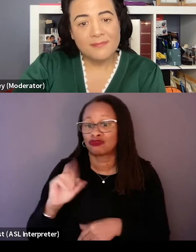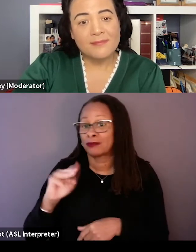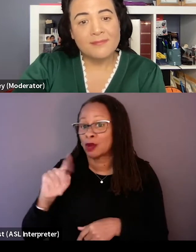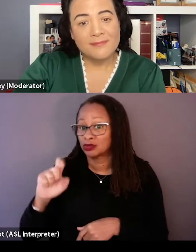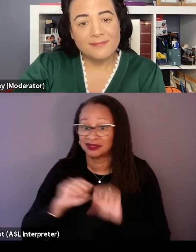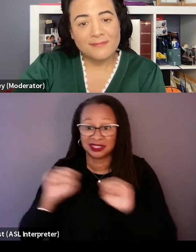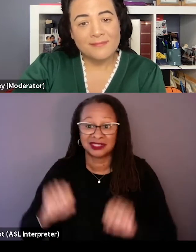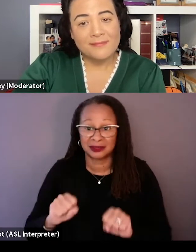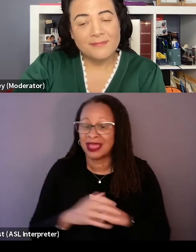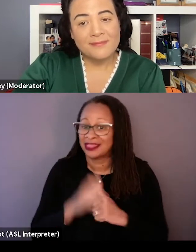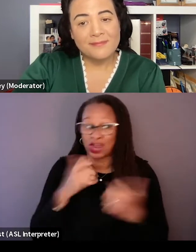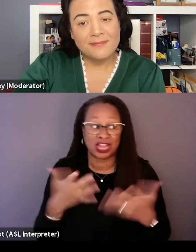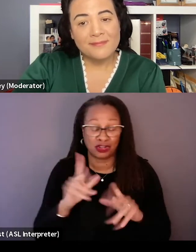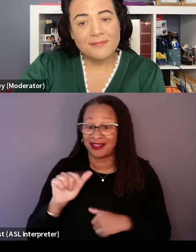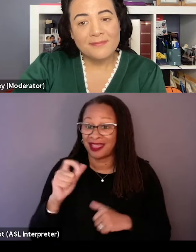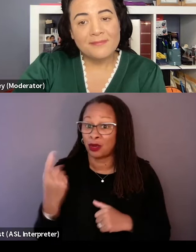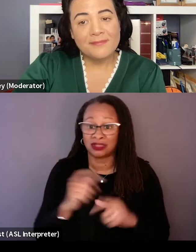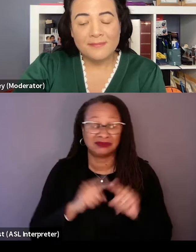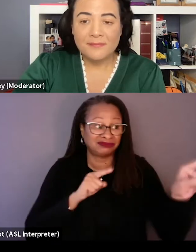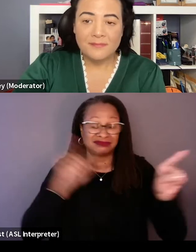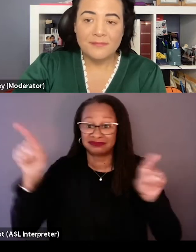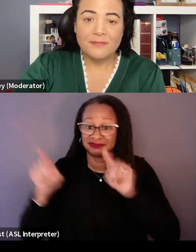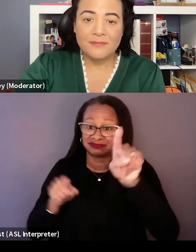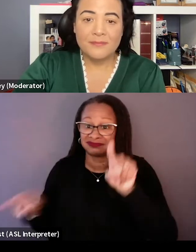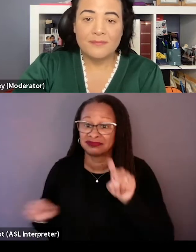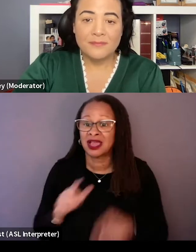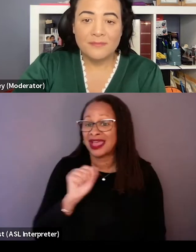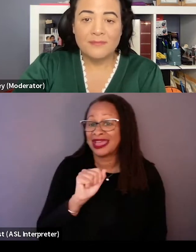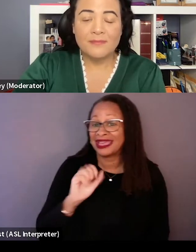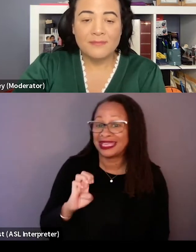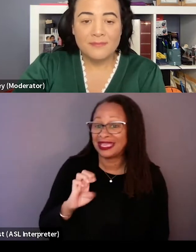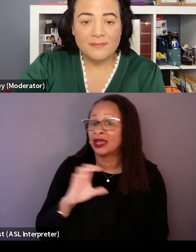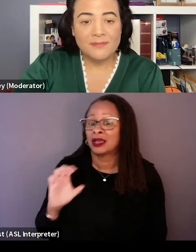They were not just here in LA and then our AEs and our associate editor also watching, our editors also watch.